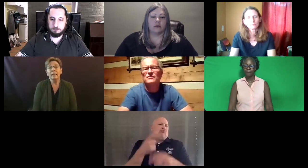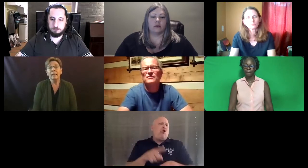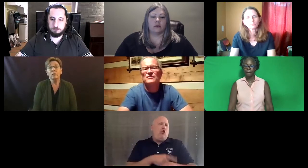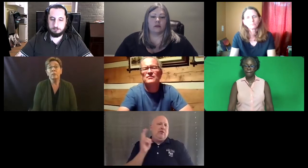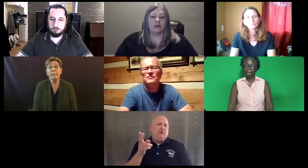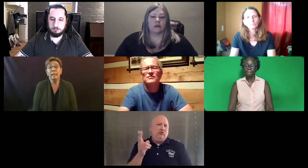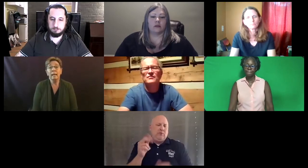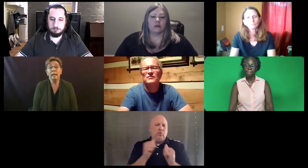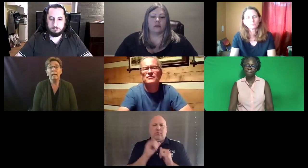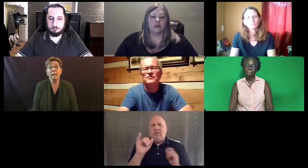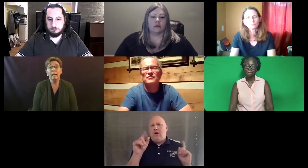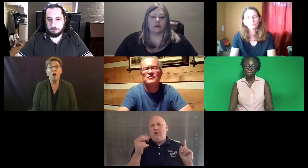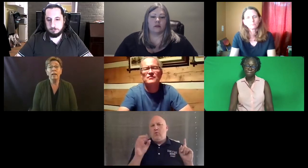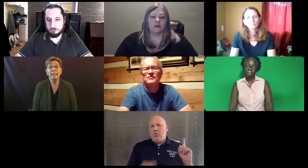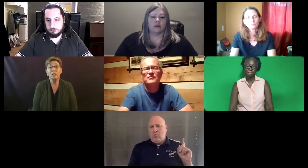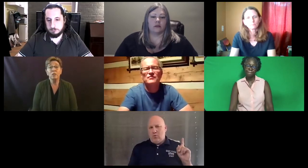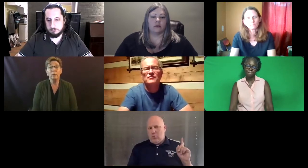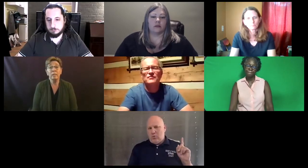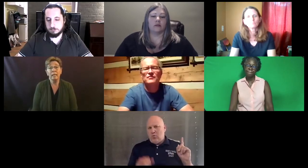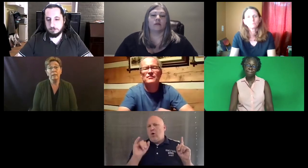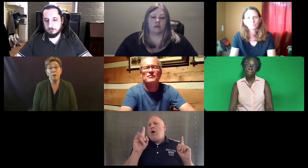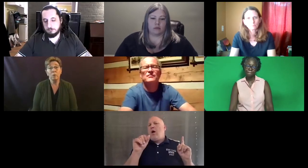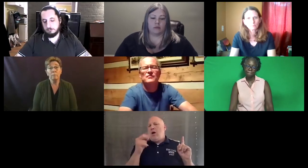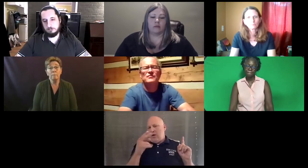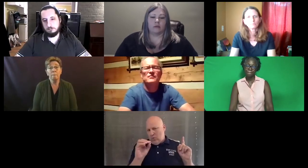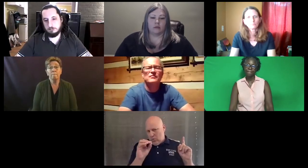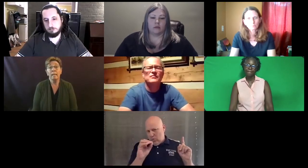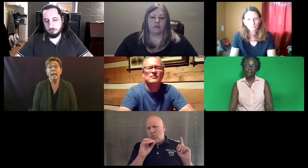Trenton: Yes, actually we have a long history with Idaho.